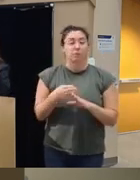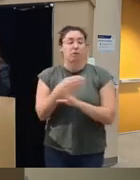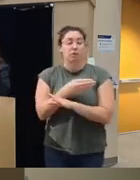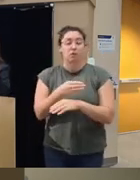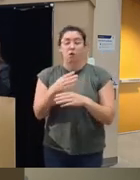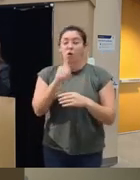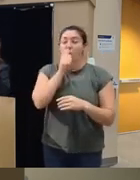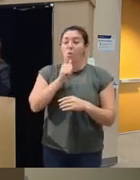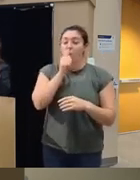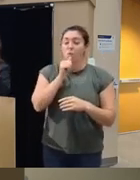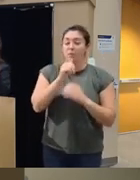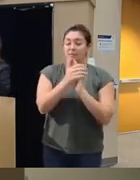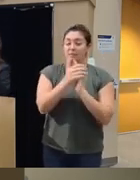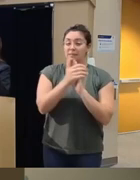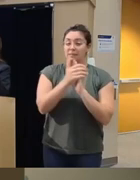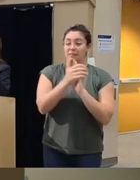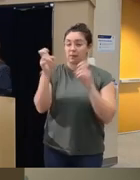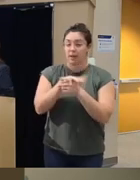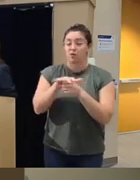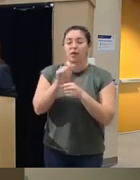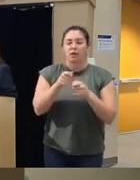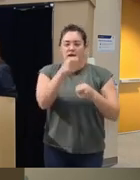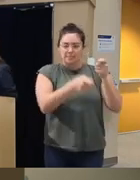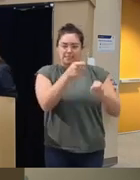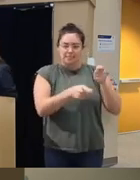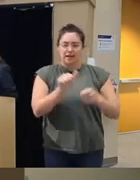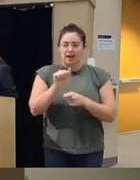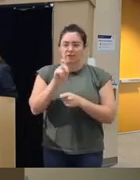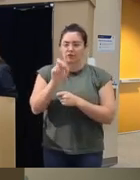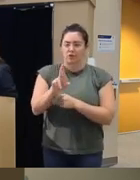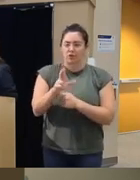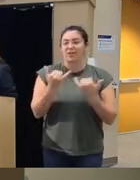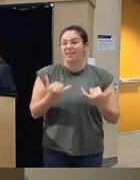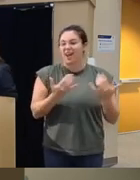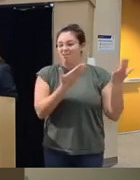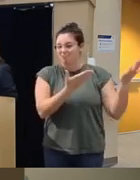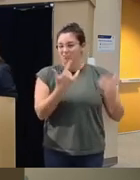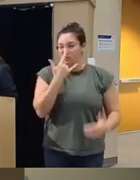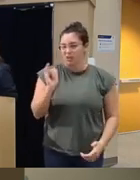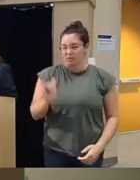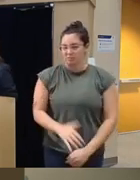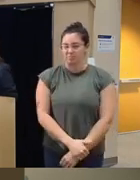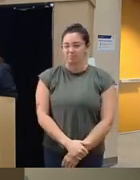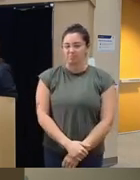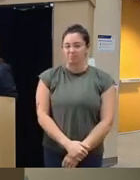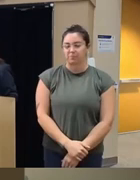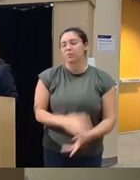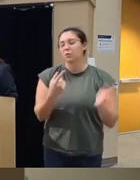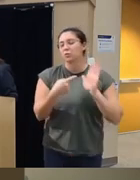getting into the topic areas they can customize the Avatar to their liking so this is sort of what it what that looks like like just showing you the different